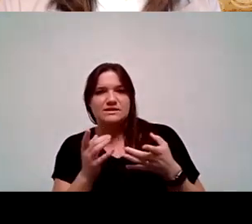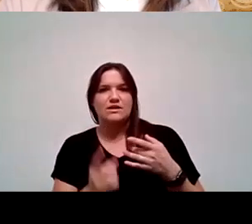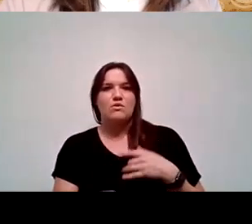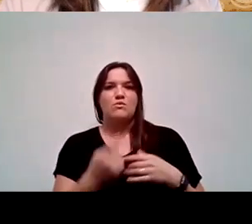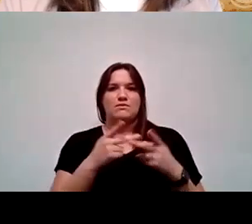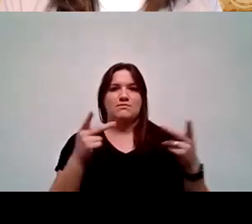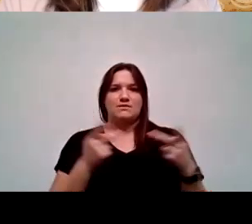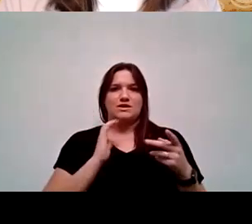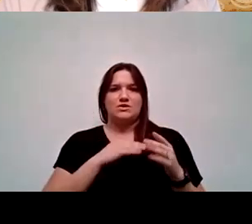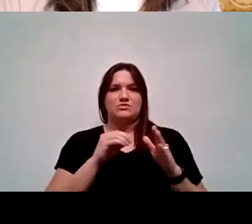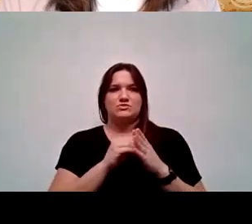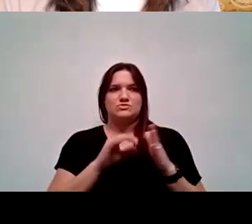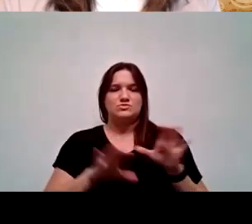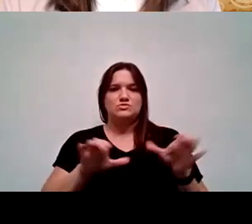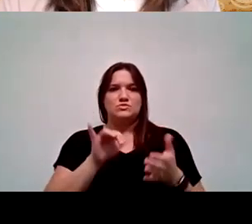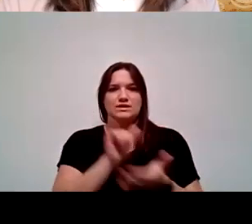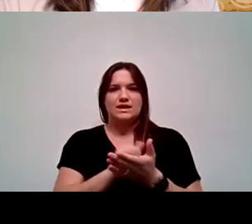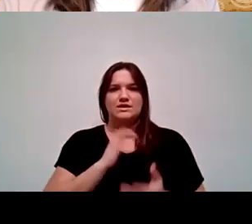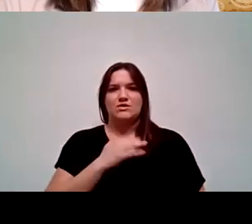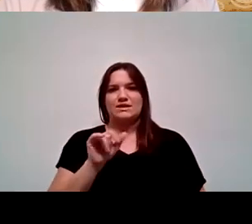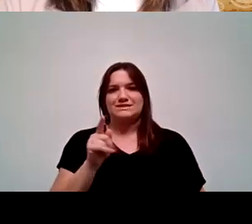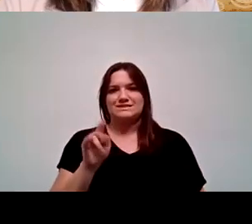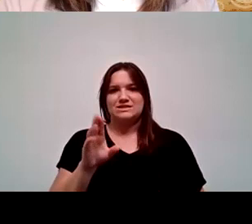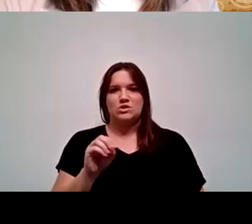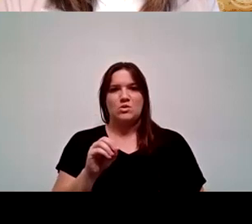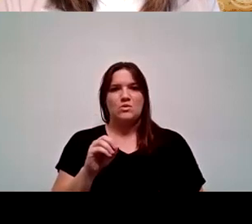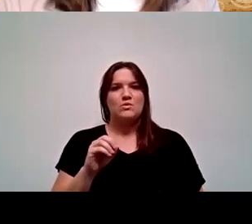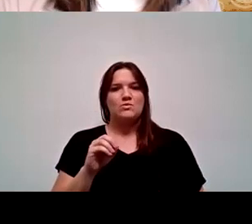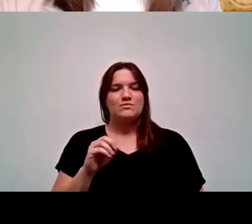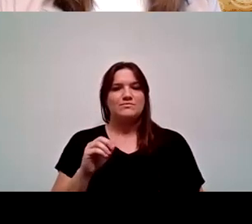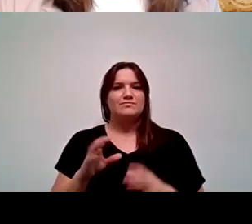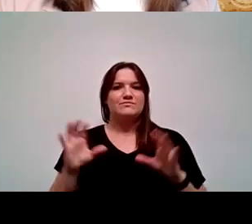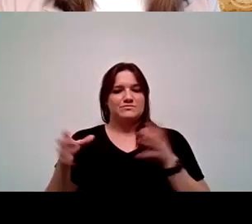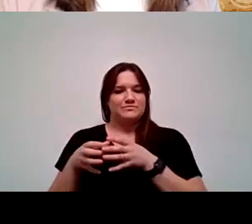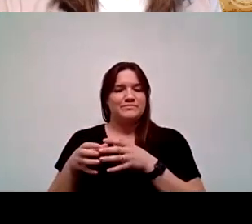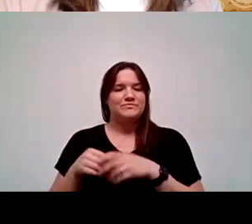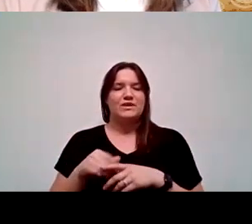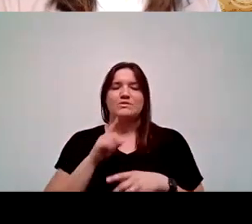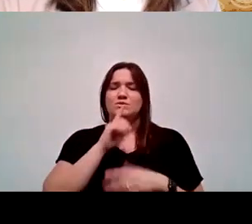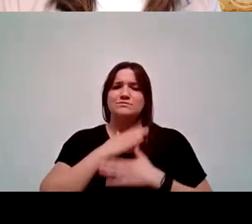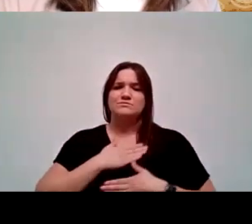that with is specifically our Latino population. So I really appreciated all of these answers